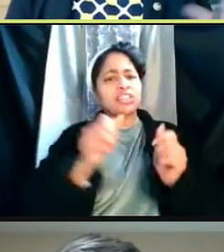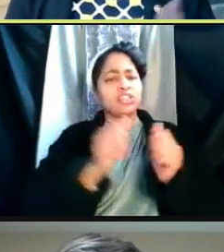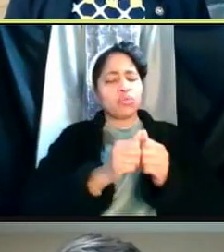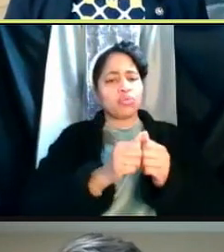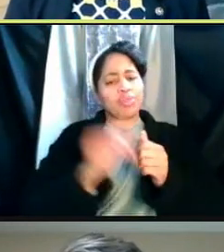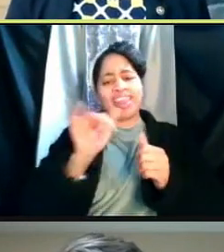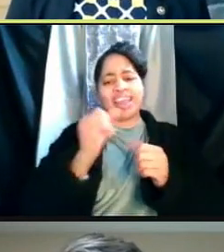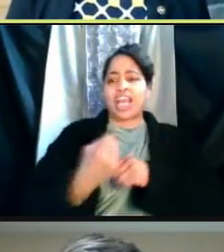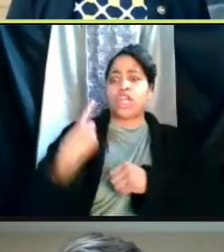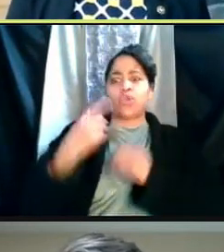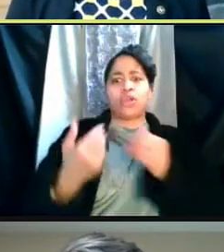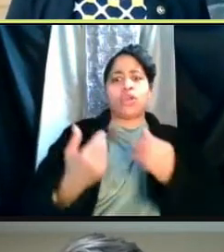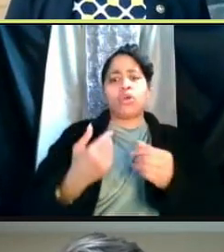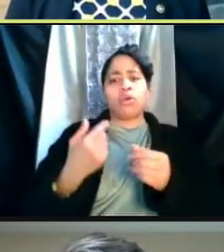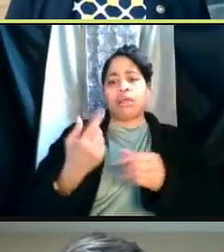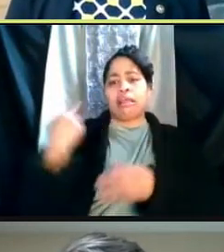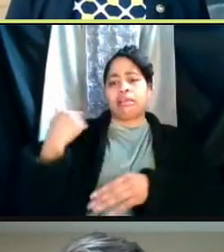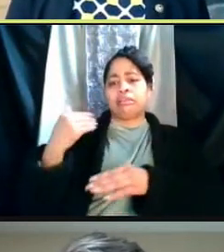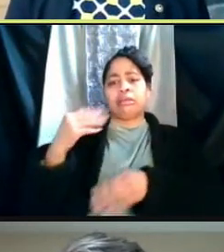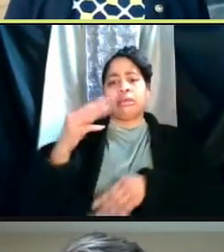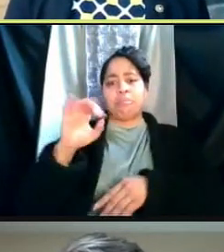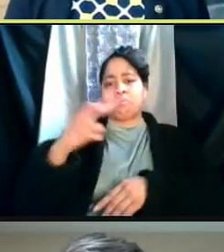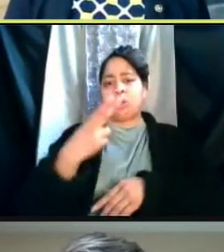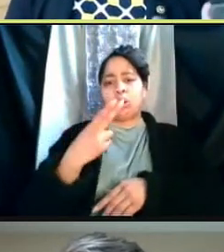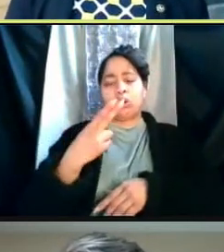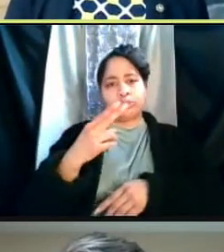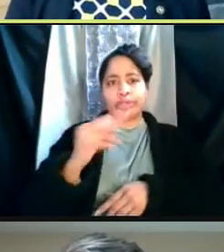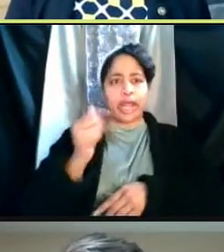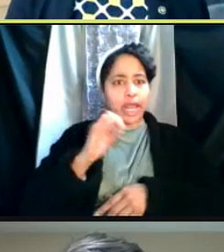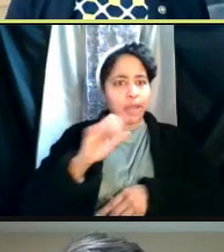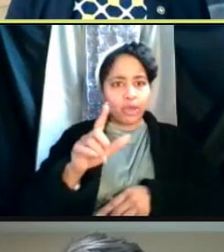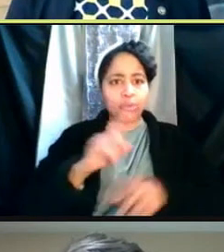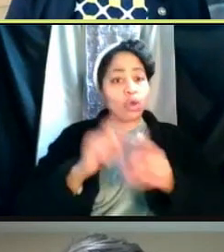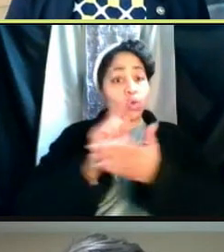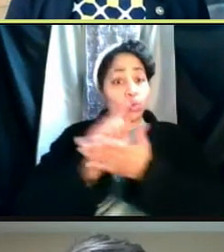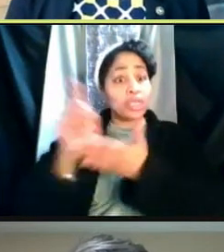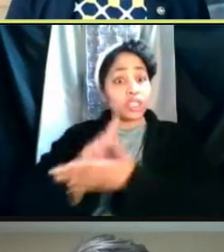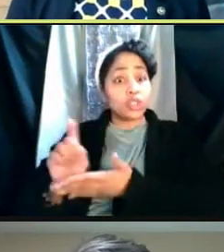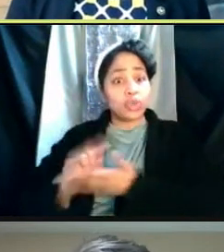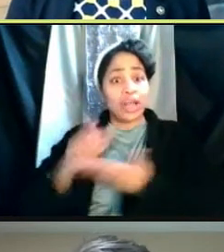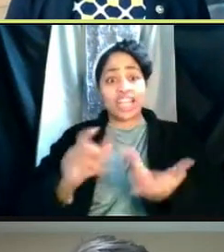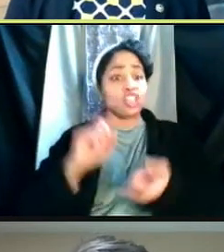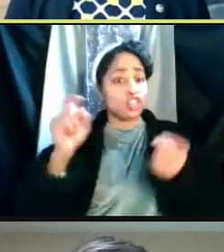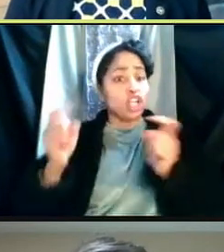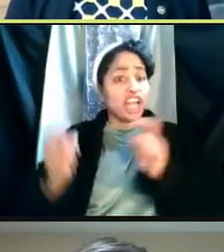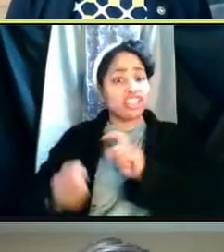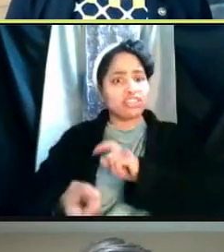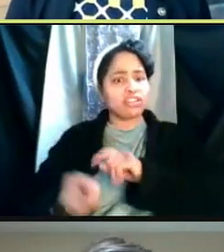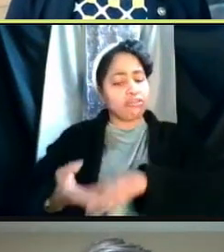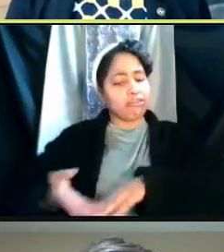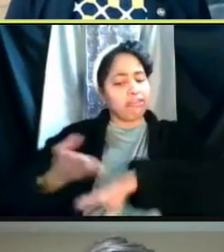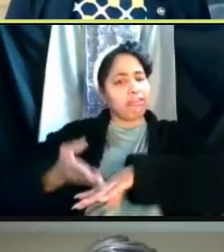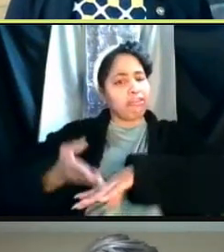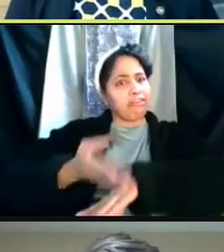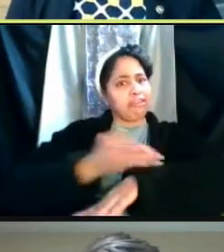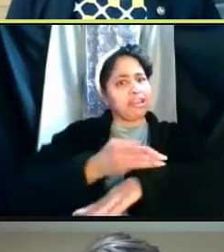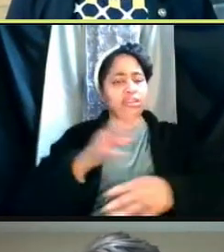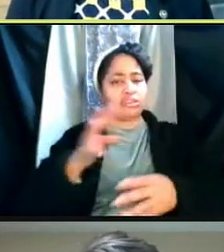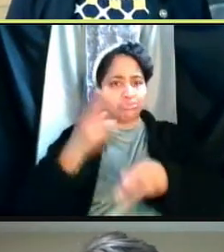you know, last March, particularly in April, but week to week, things are changing and evolving. And you mentioned the 90 days, there's a thought